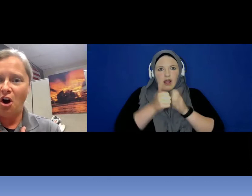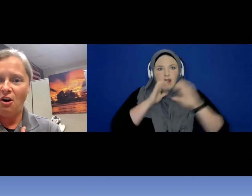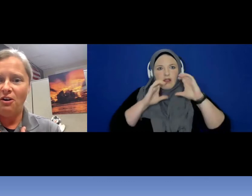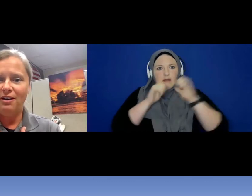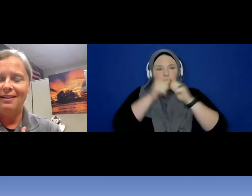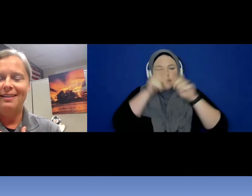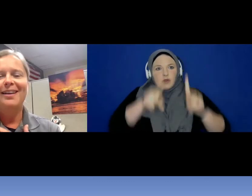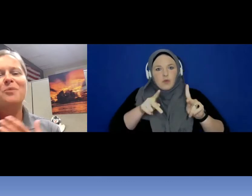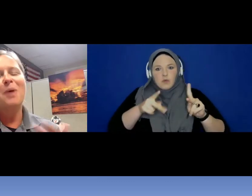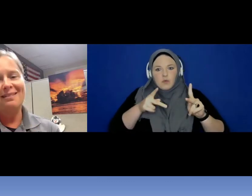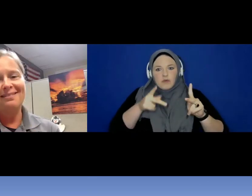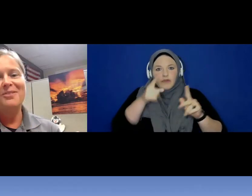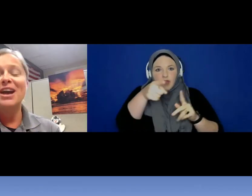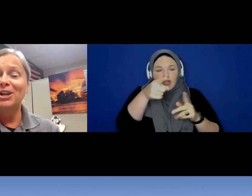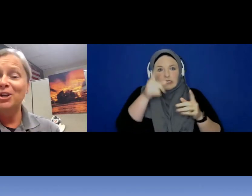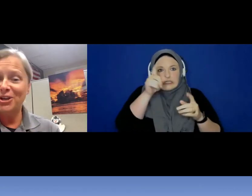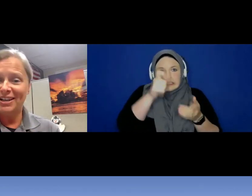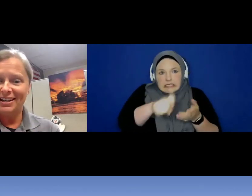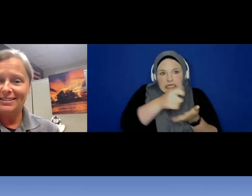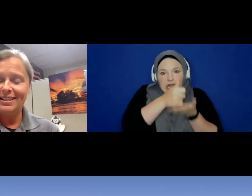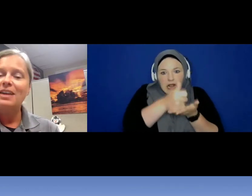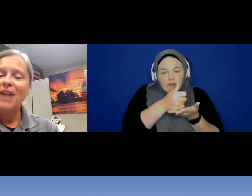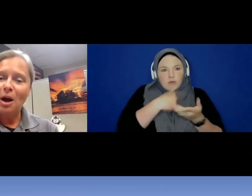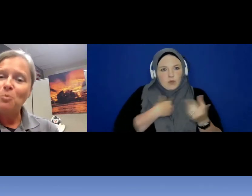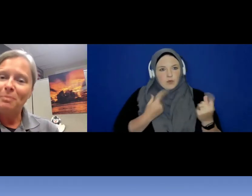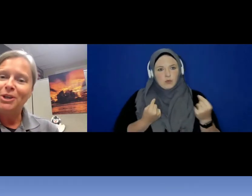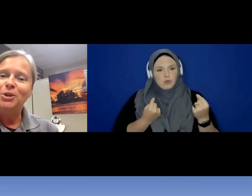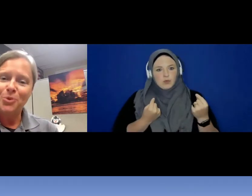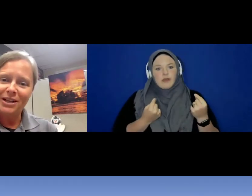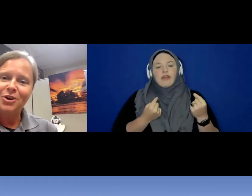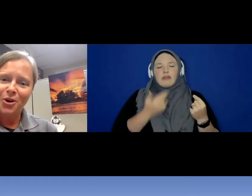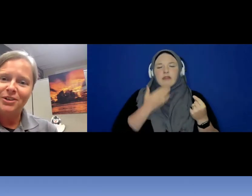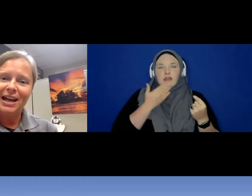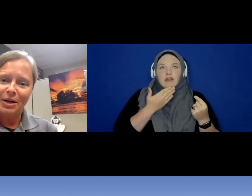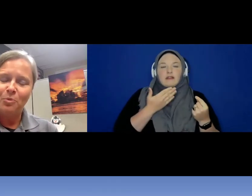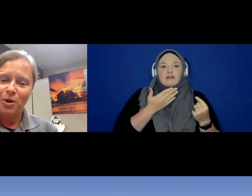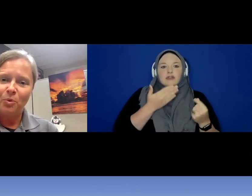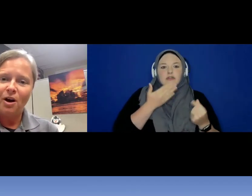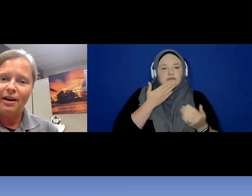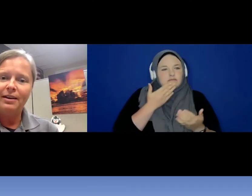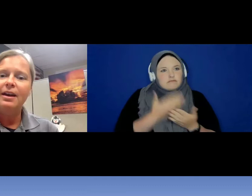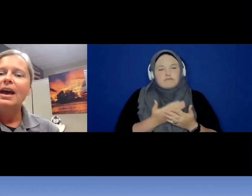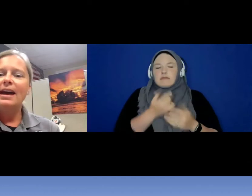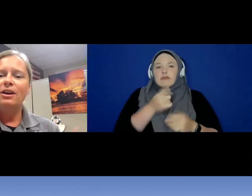call? Well, thank goodness that woman who had called 9-1-1 had